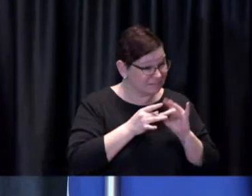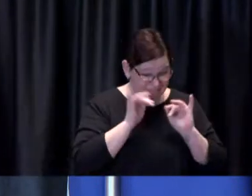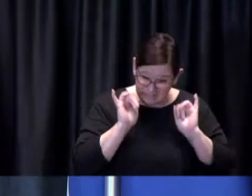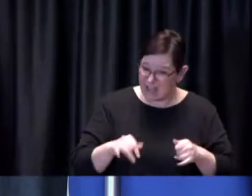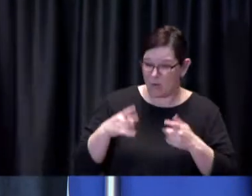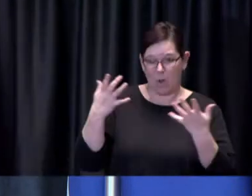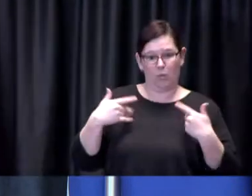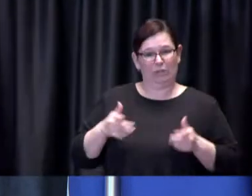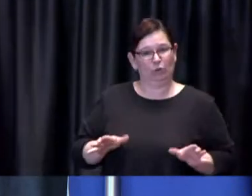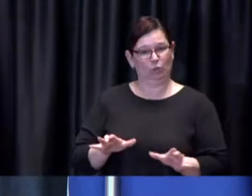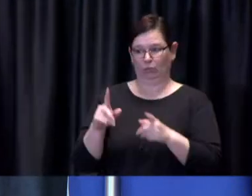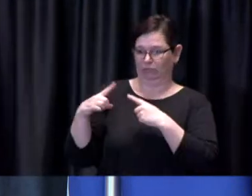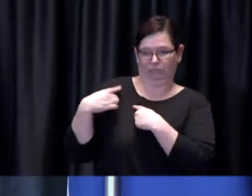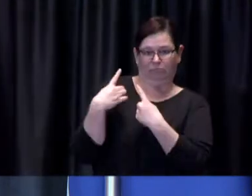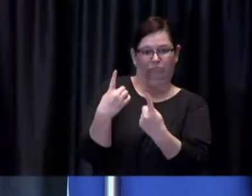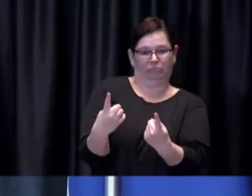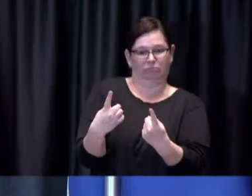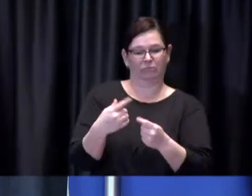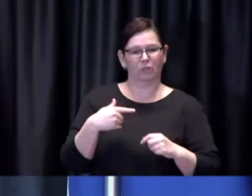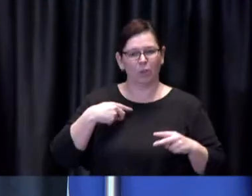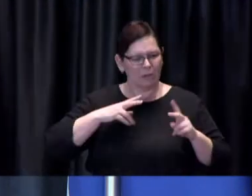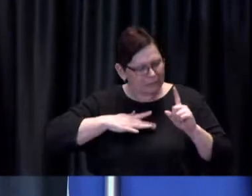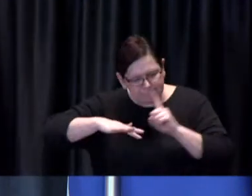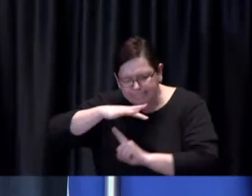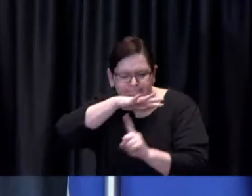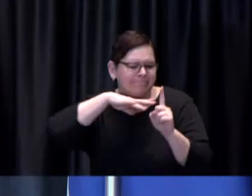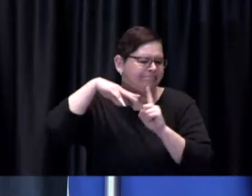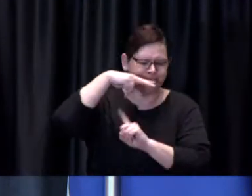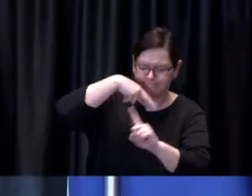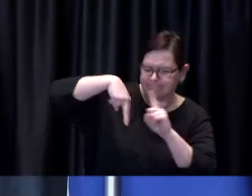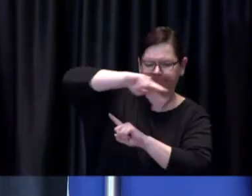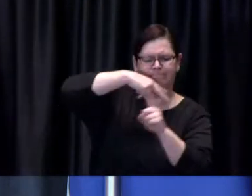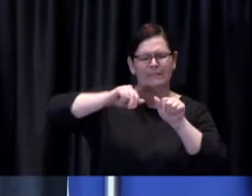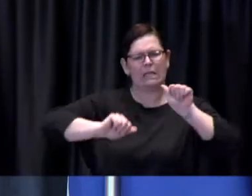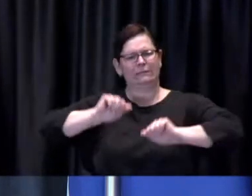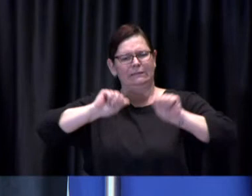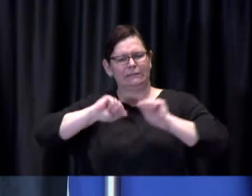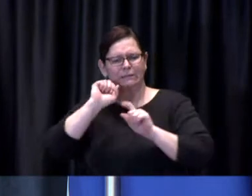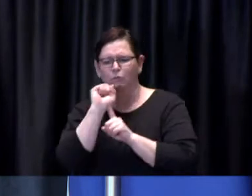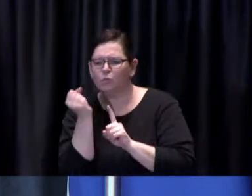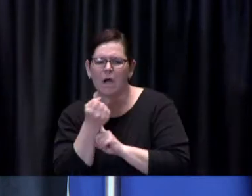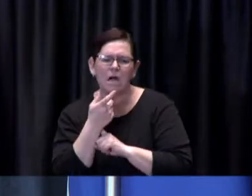situation on the ground look at what our data are telling us and then adjust course in accordance